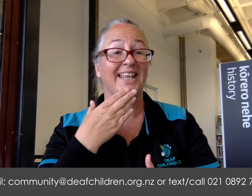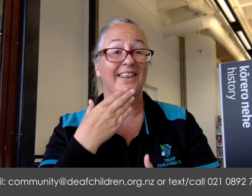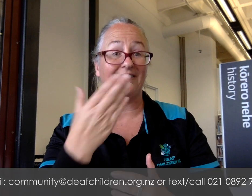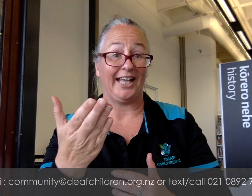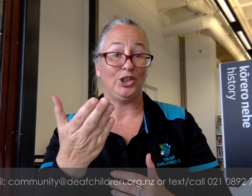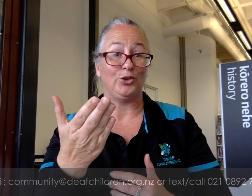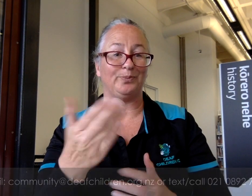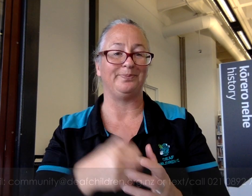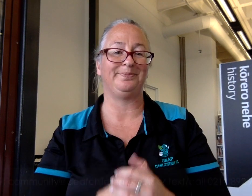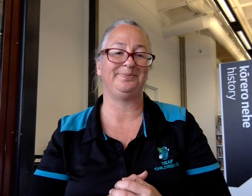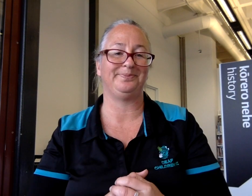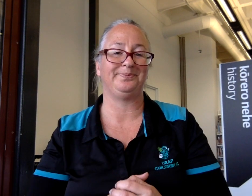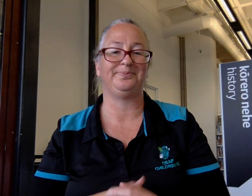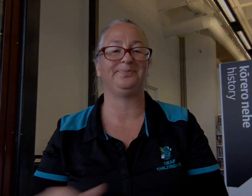Thank you.